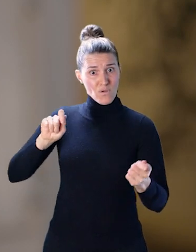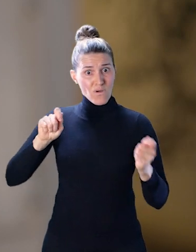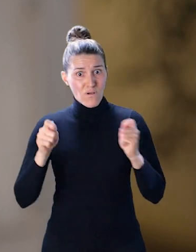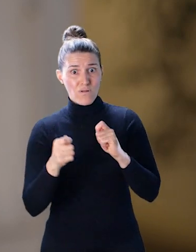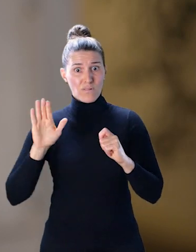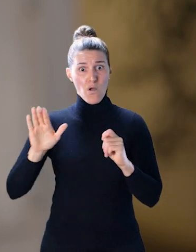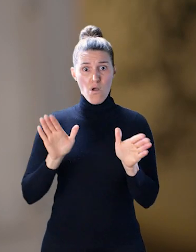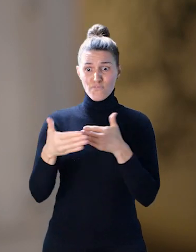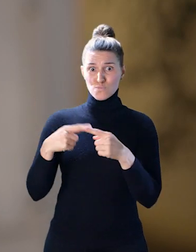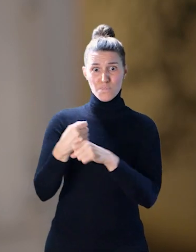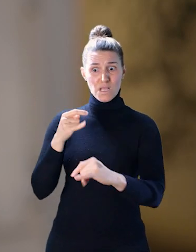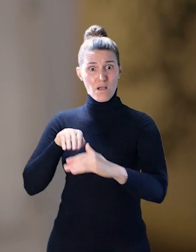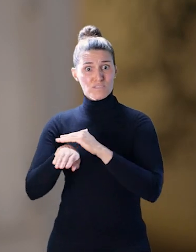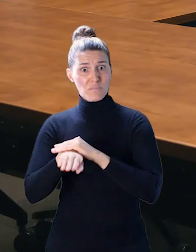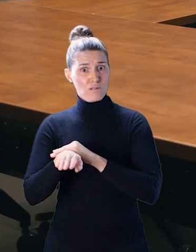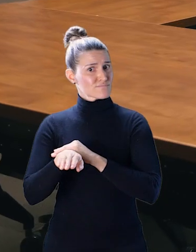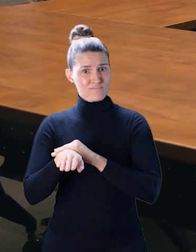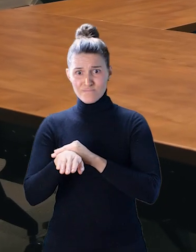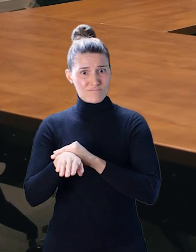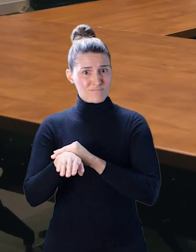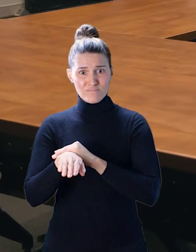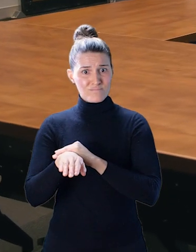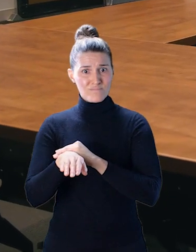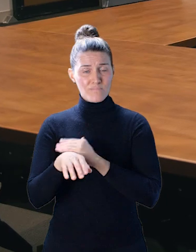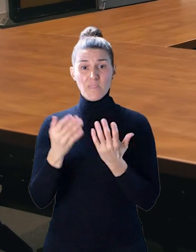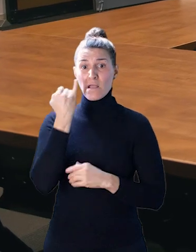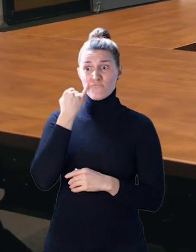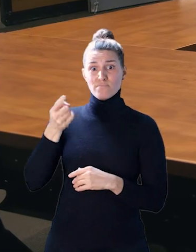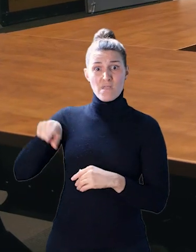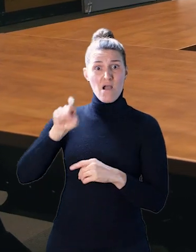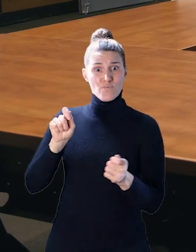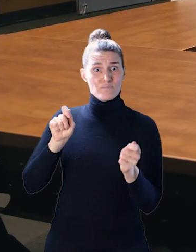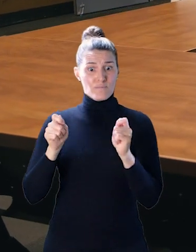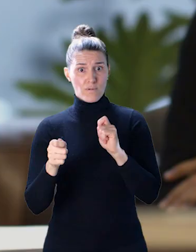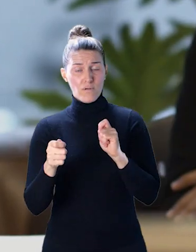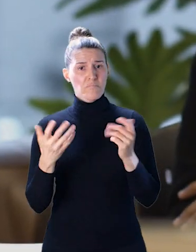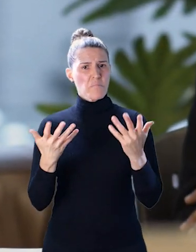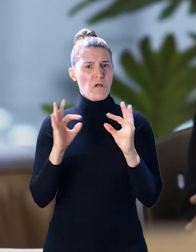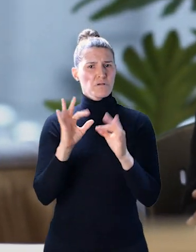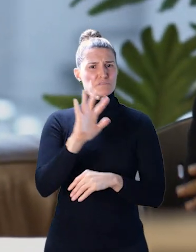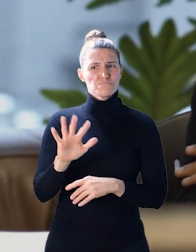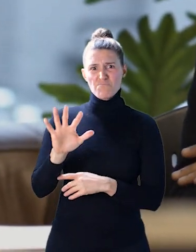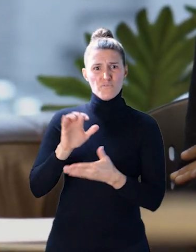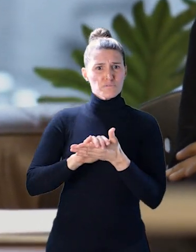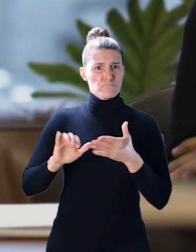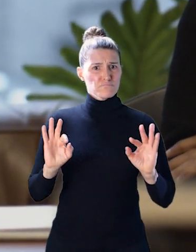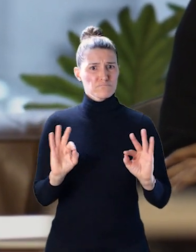any modifications to their offices to make it accessible. And those that do, the average cost is $500. There are